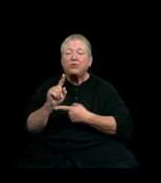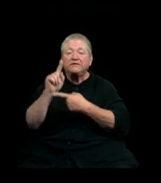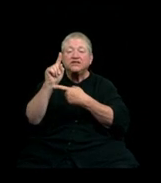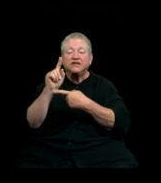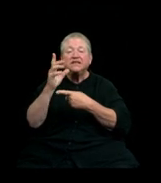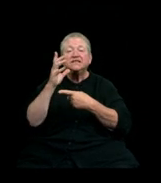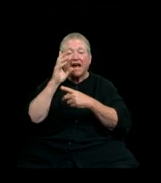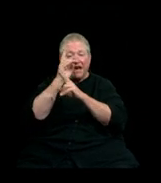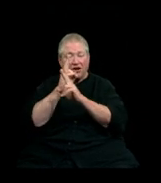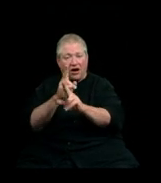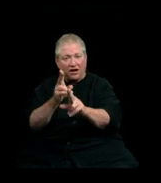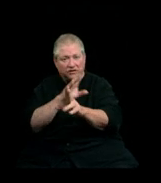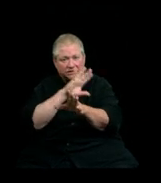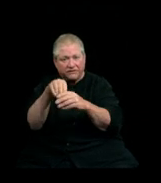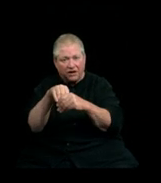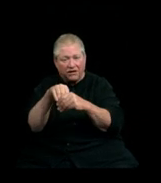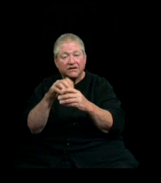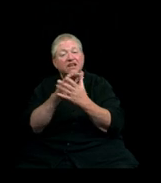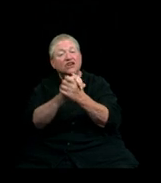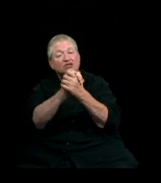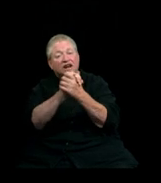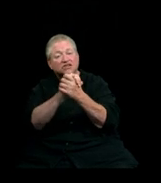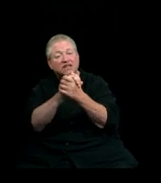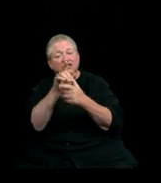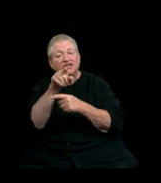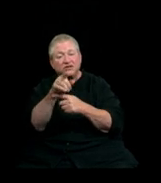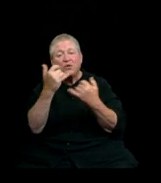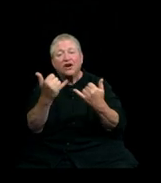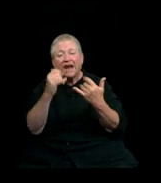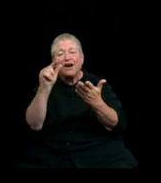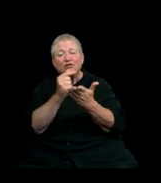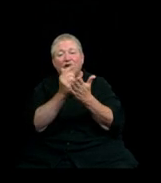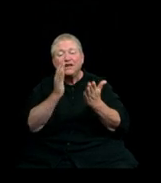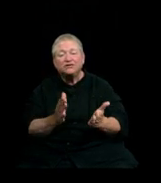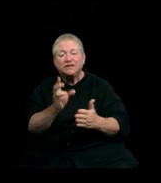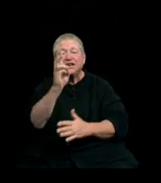Congratulations! You are now graduates of Western Washington University!